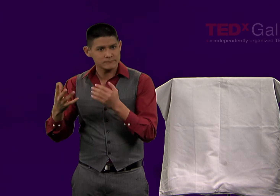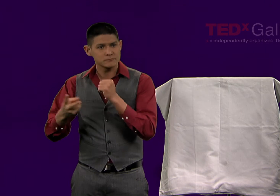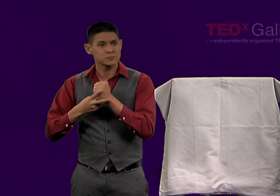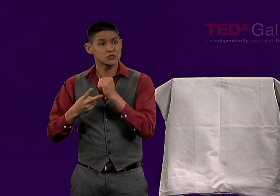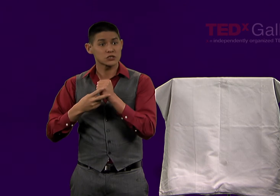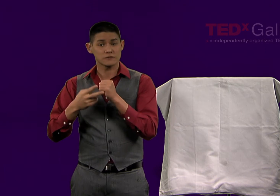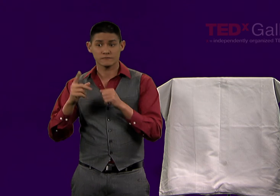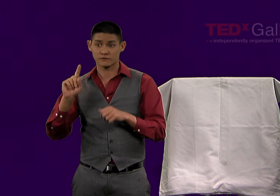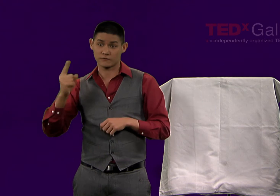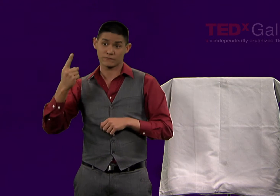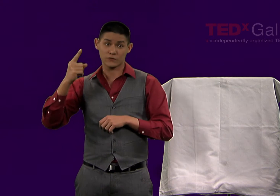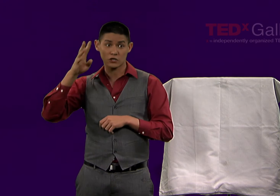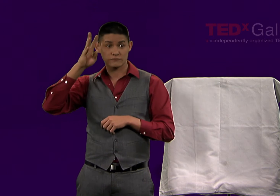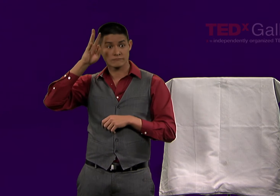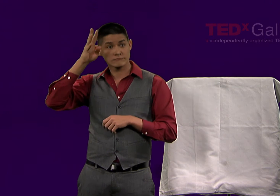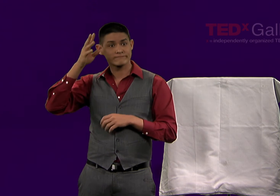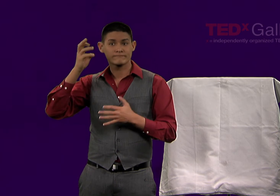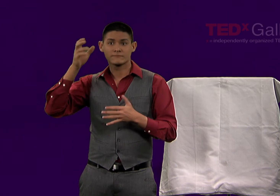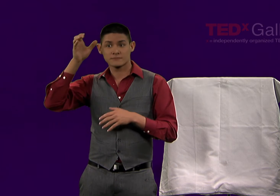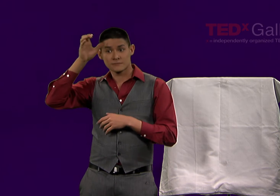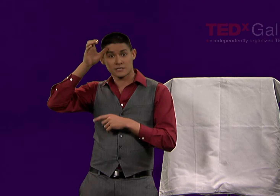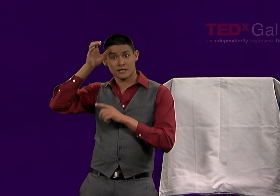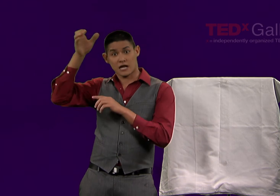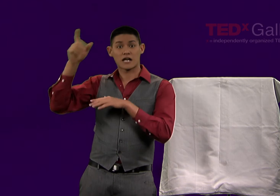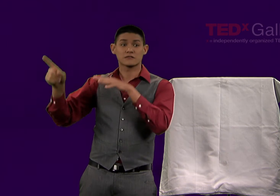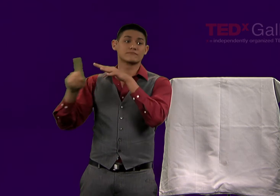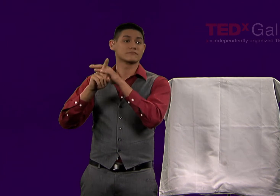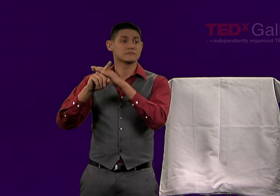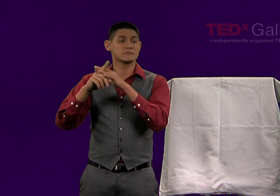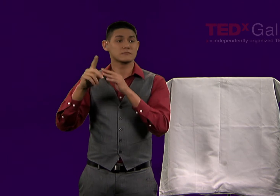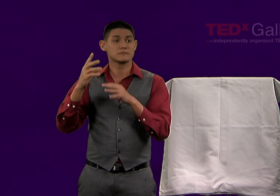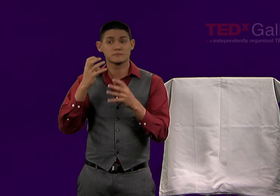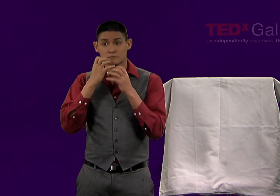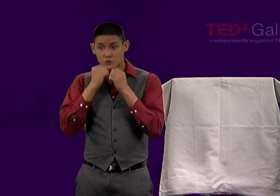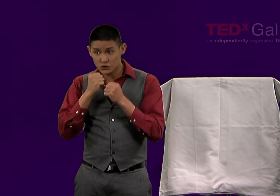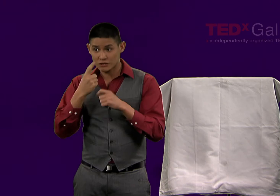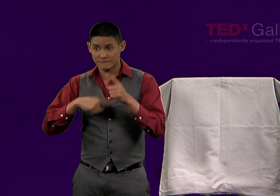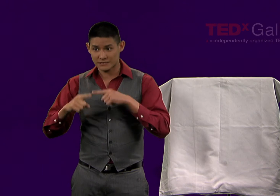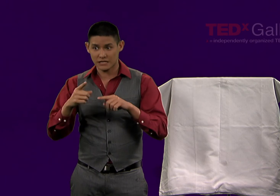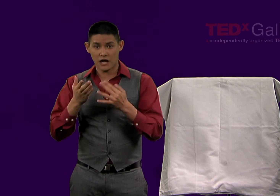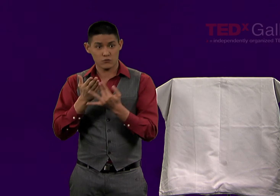The preservation of sign language conceptually, first came up through film